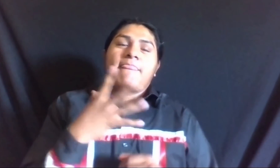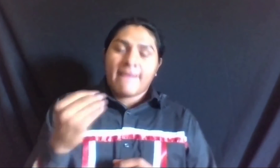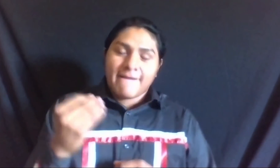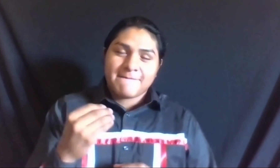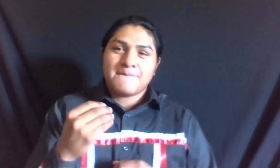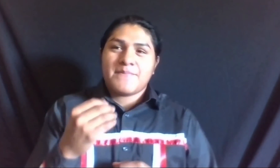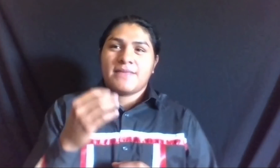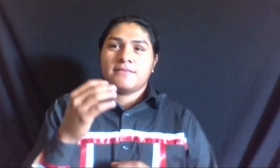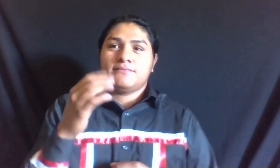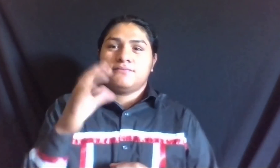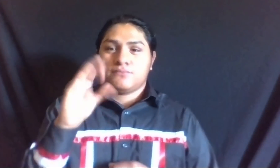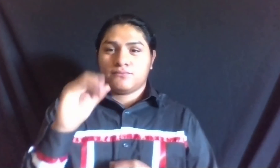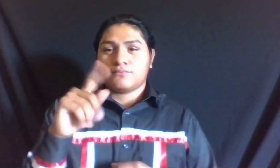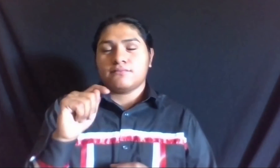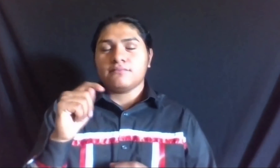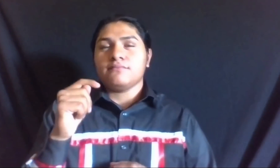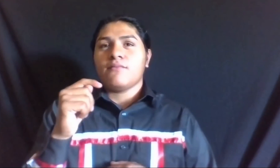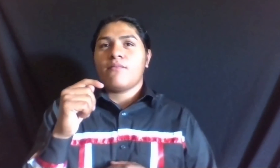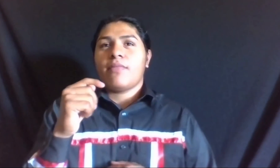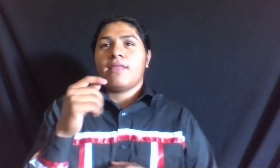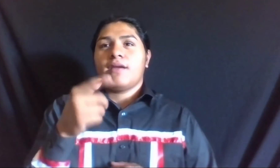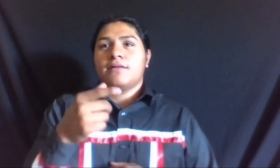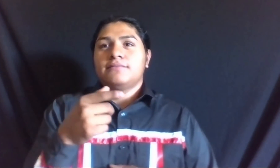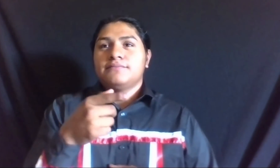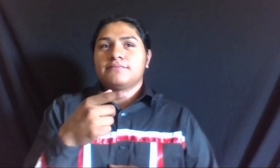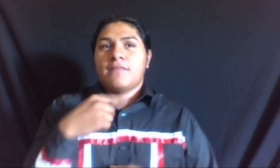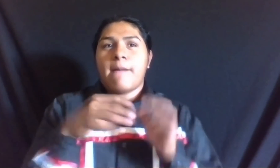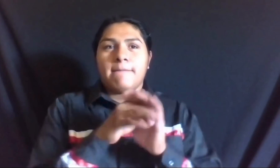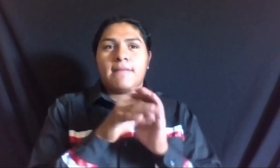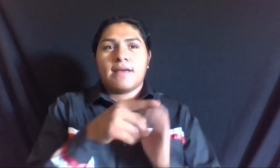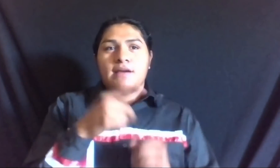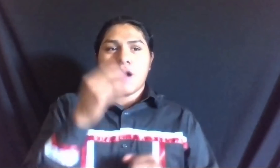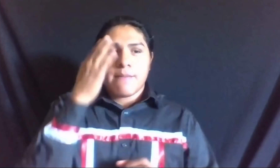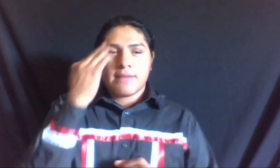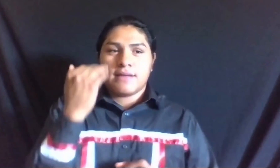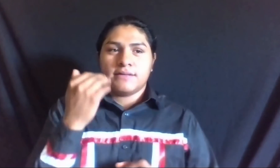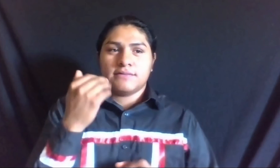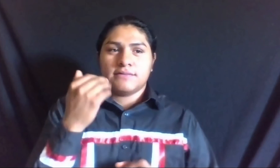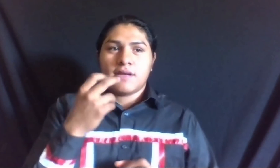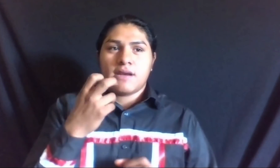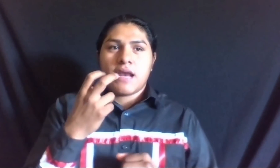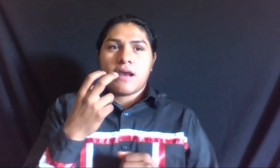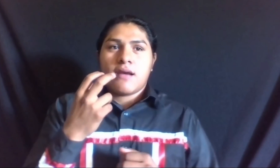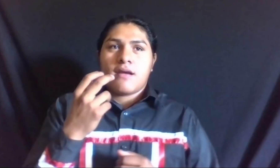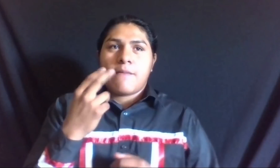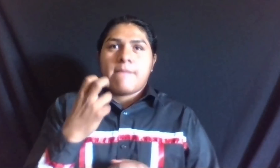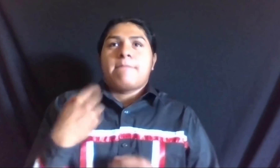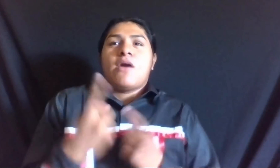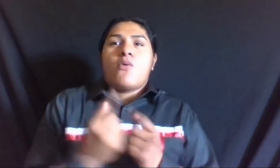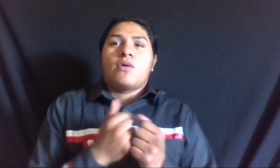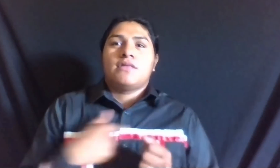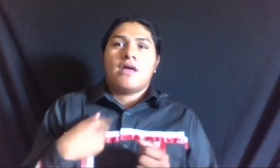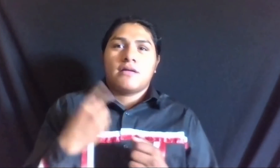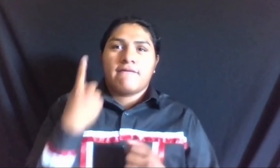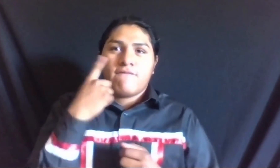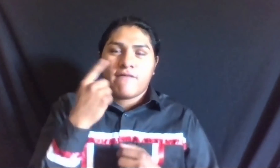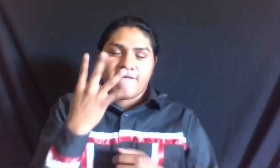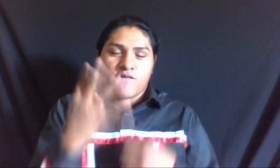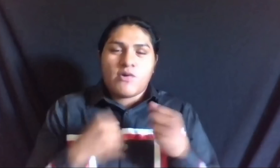AND COLT. I PICKED HIM AS MY FAVORITE TEACHER BECAUSE HE HAS BEEN WITH ME FOR FOUR YEARS. STARTING AT MY FRESHMAN YEAR.